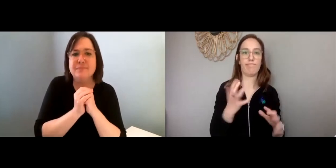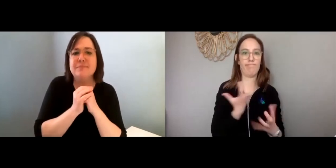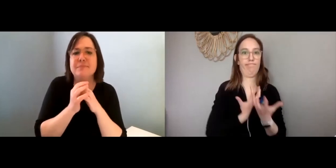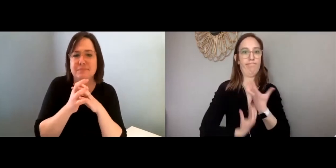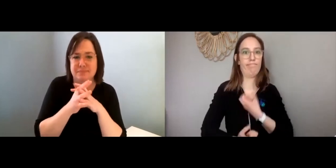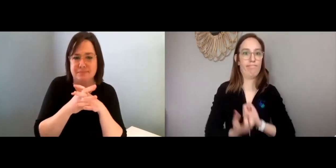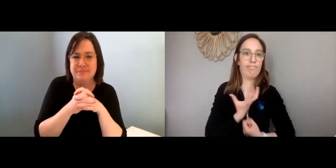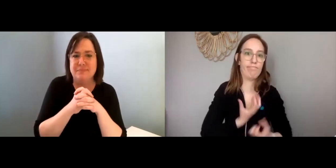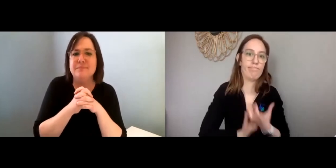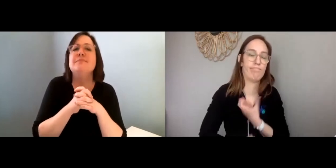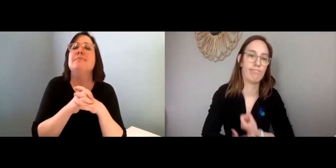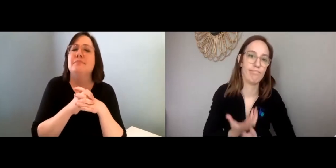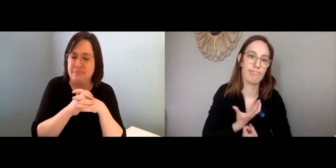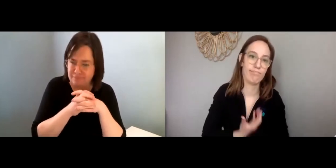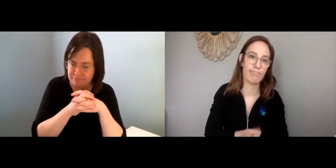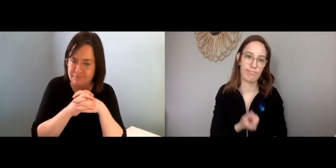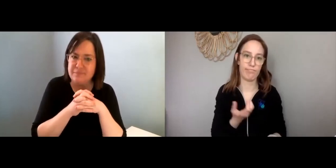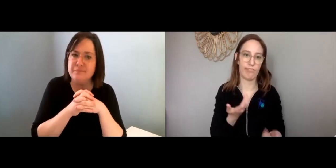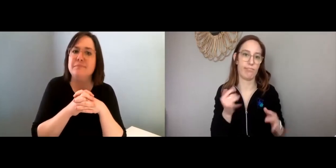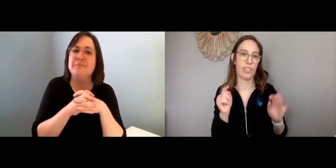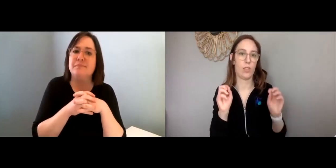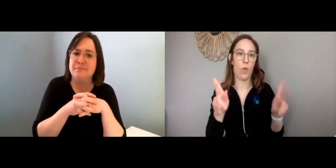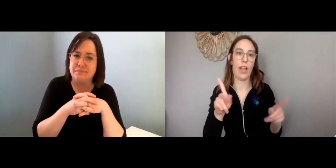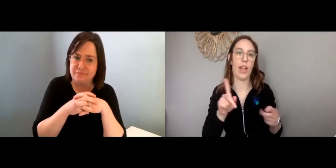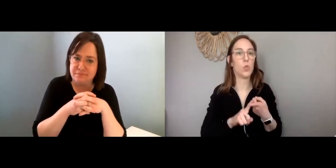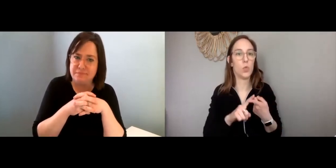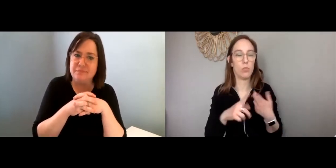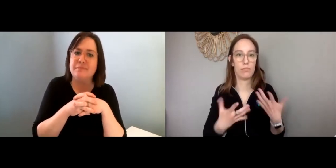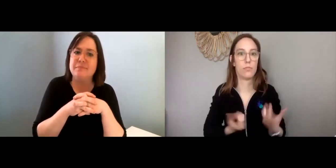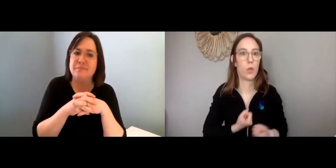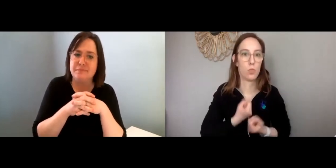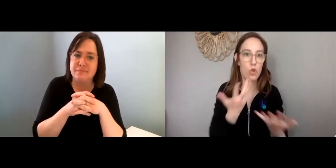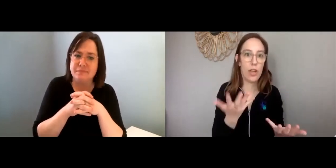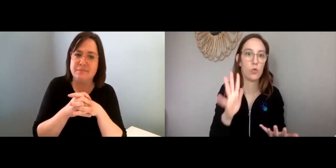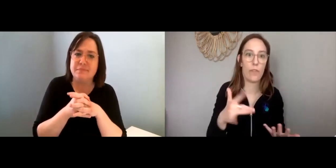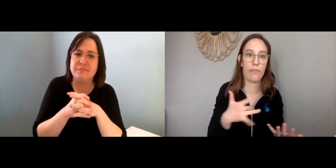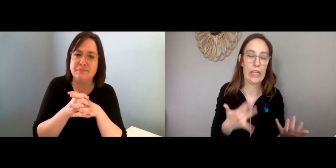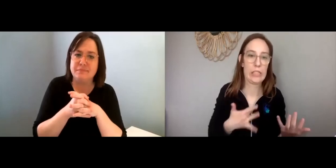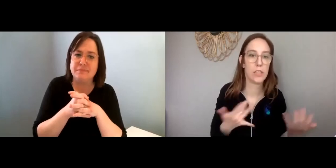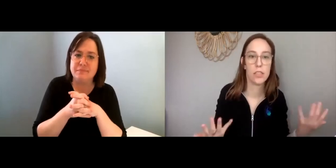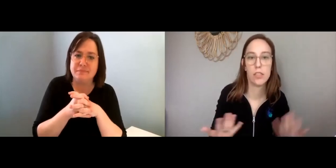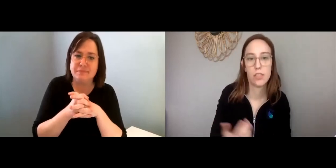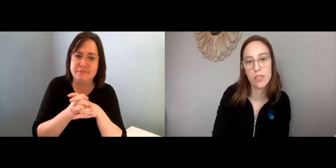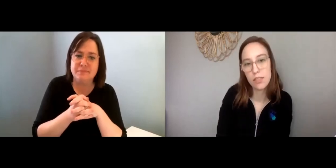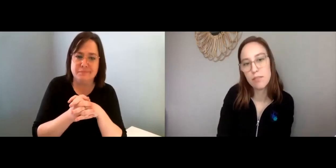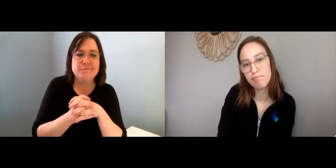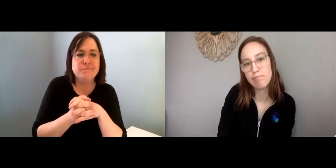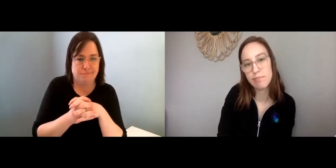Maggie: Yeah plus, you don’t want to bottle up all those emotions. It’s OK to express how you feel.